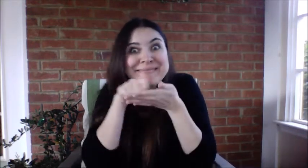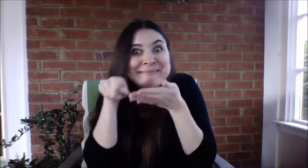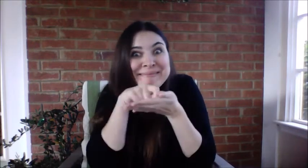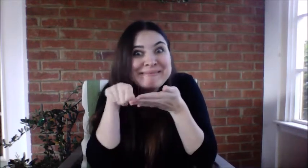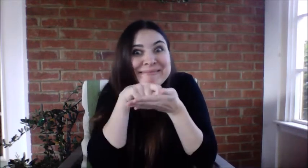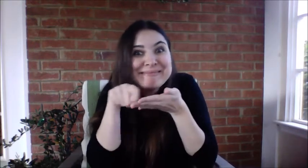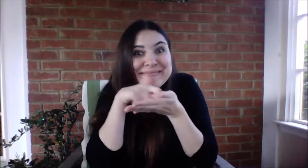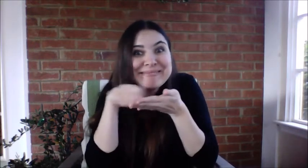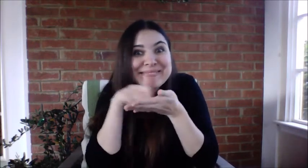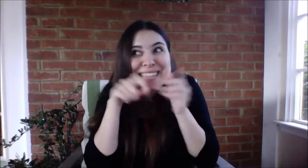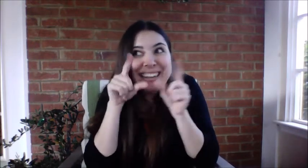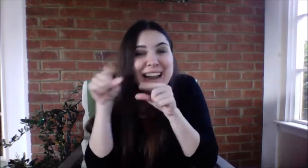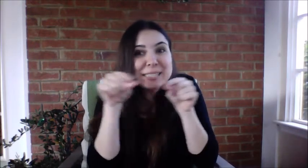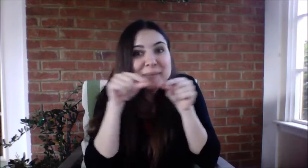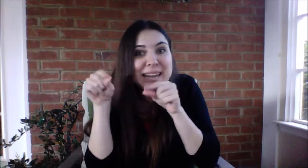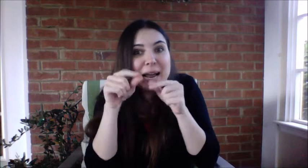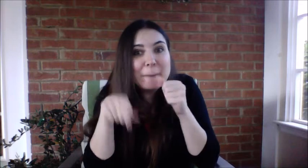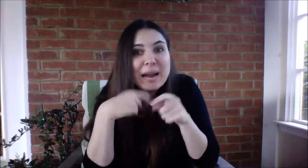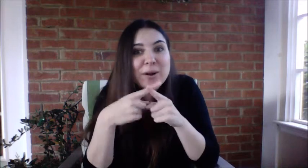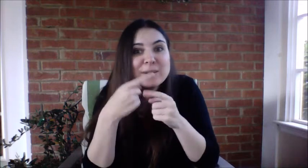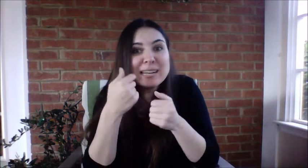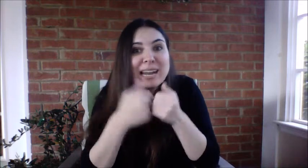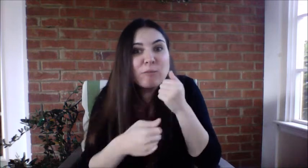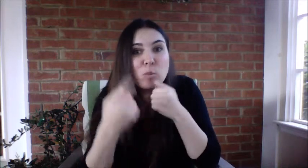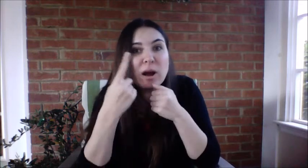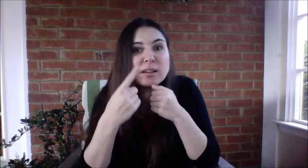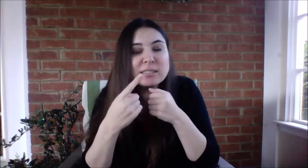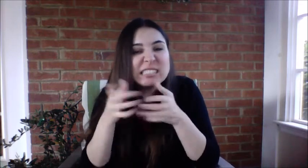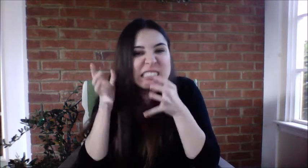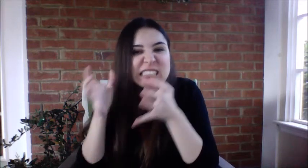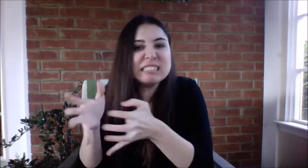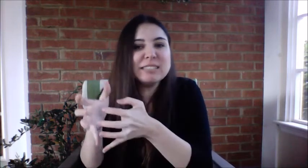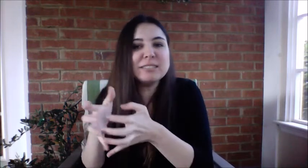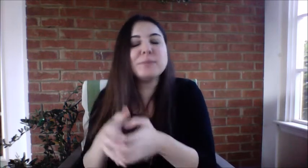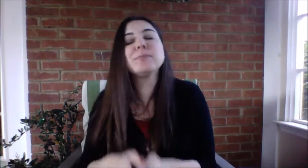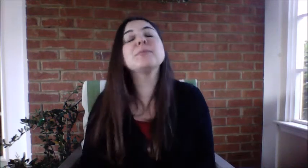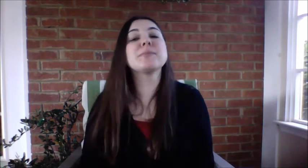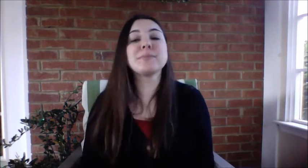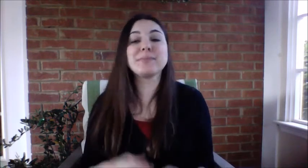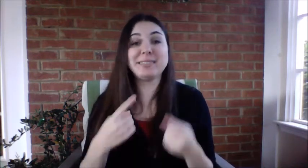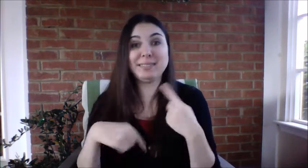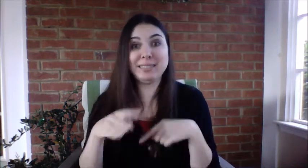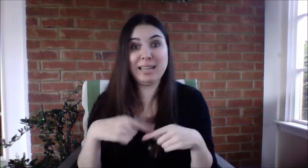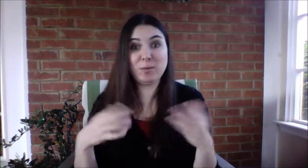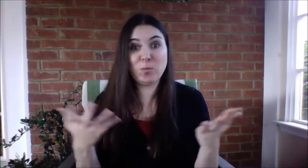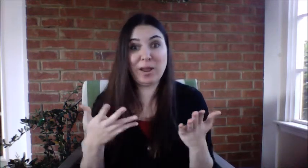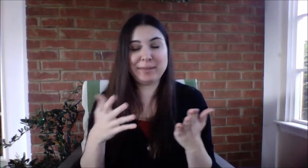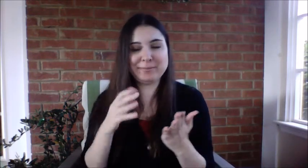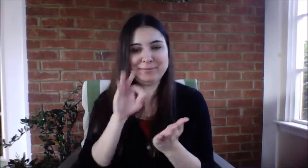Always writing dossiers about everyone. The sign is: